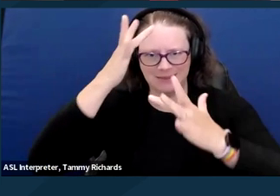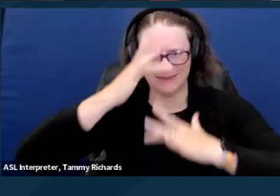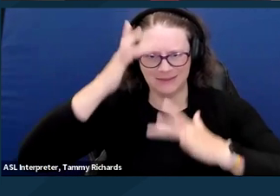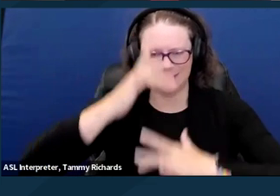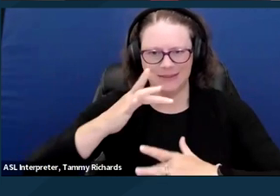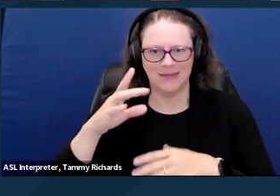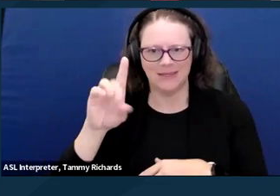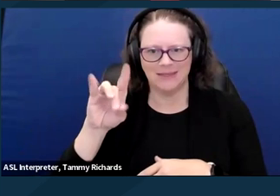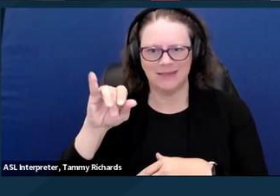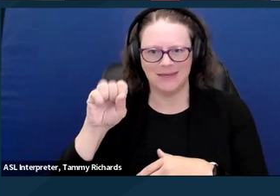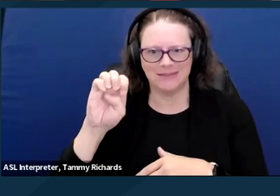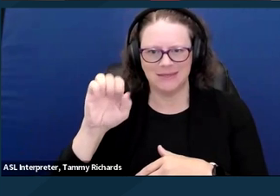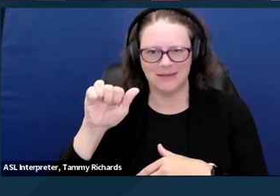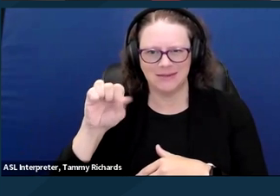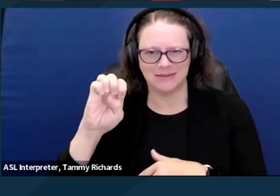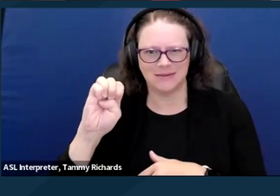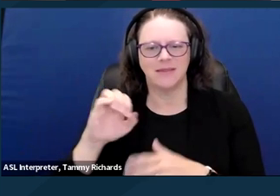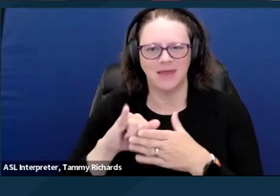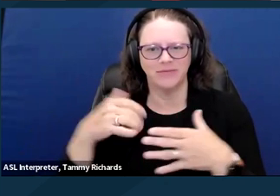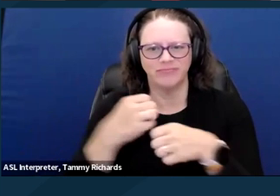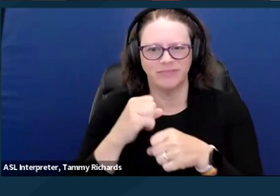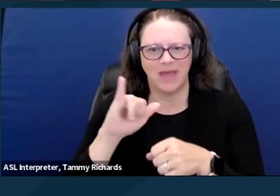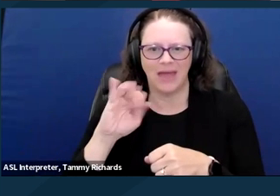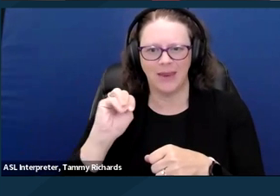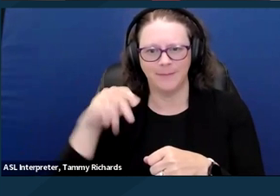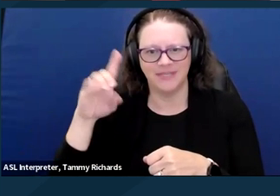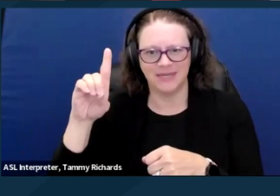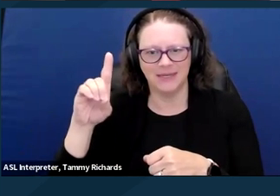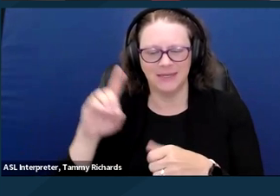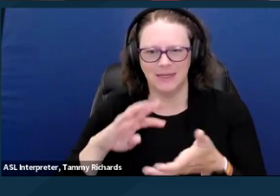An IMD is defined as a standalone facility